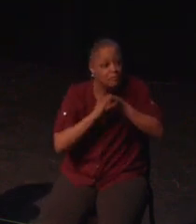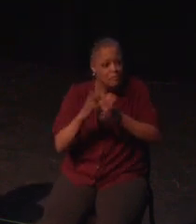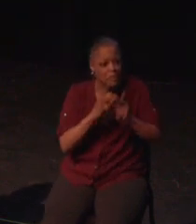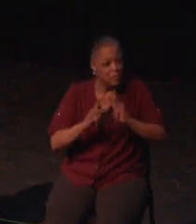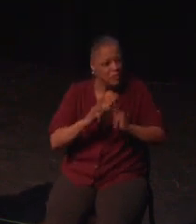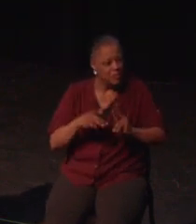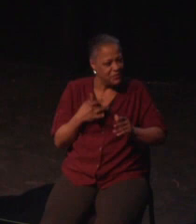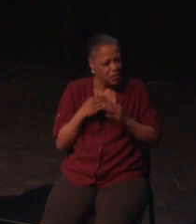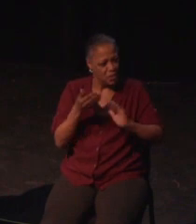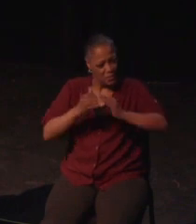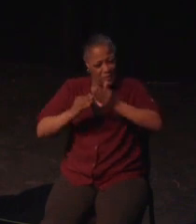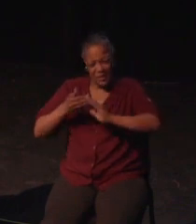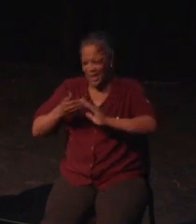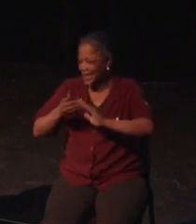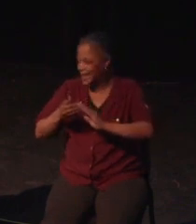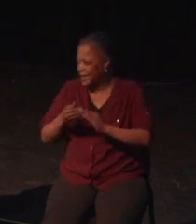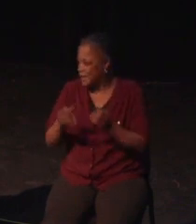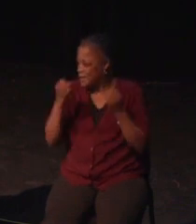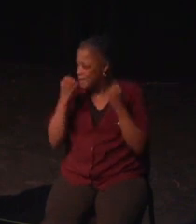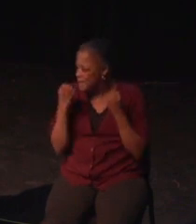There is a screen shape toggle.